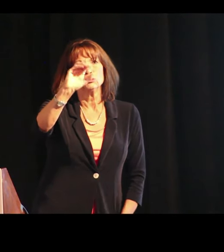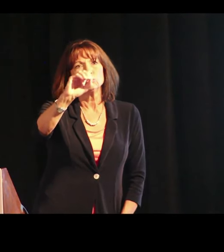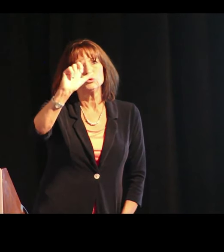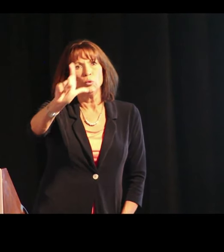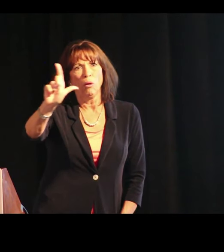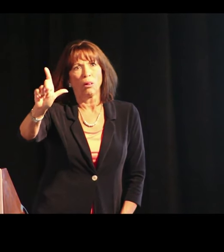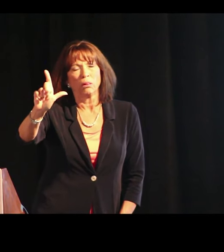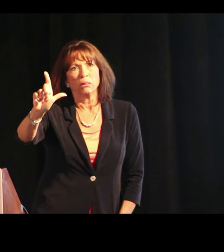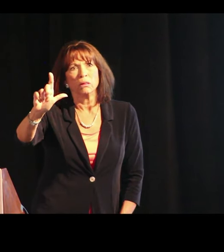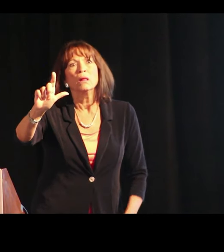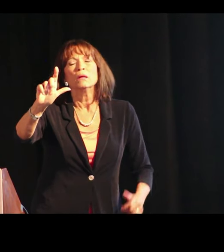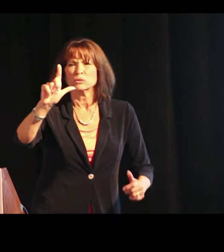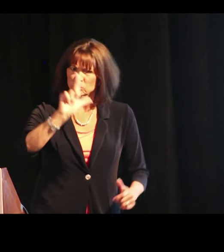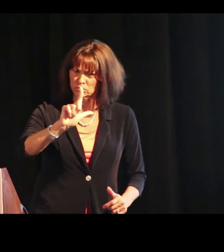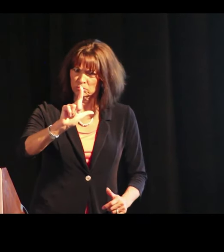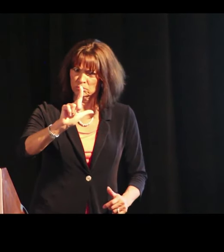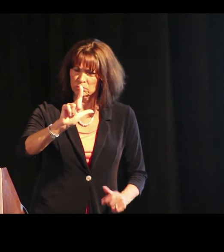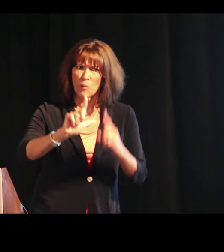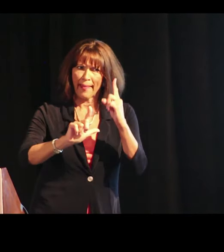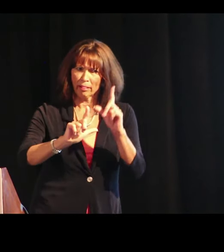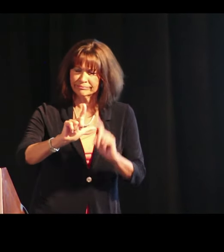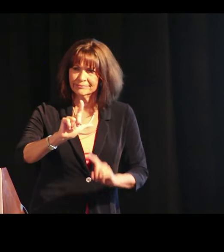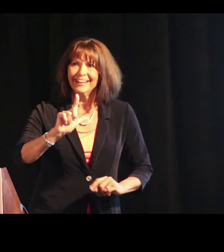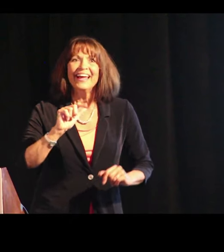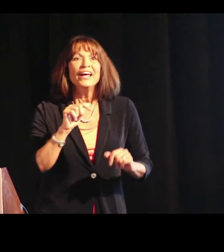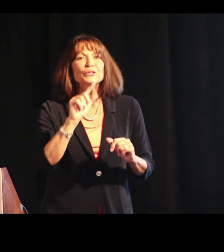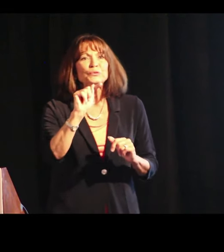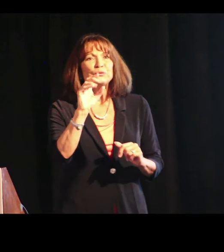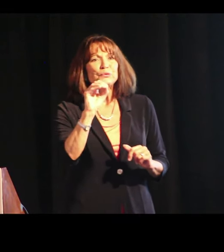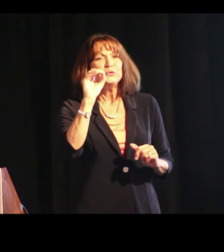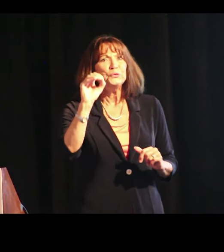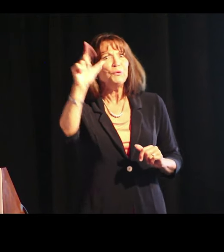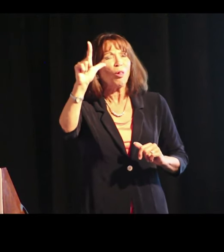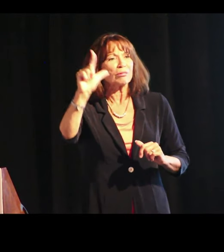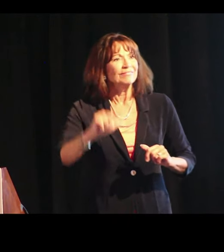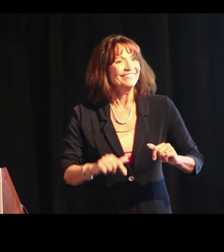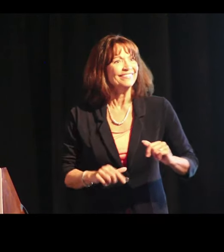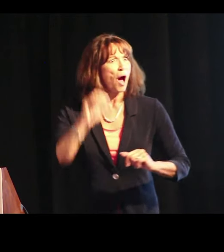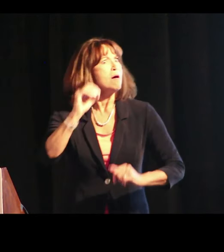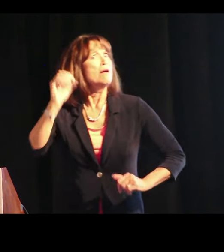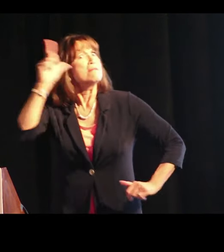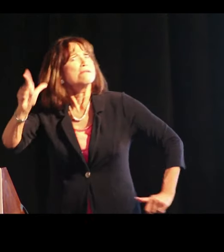Two Ls on that, two Os, one L, it's a learning tool.